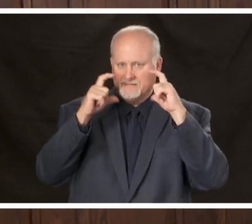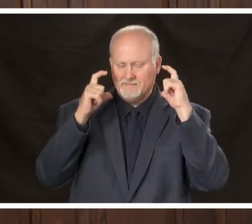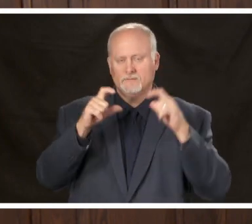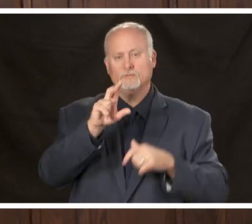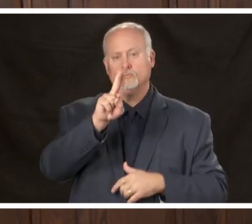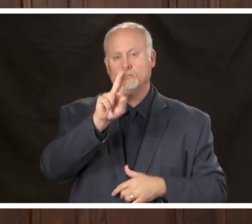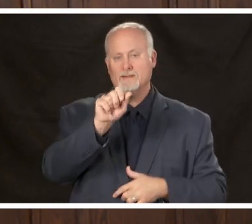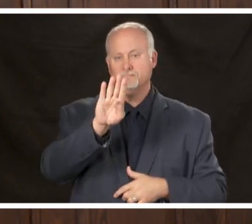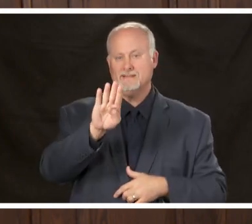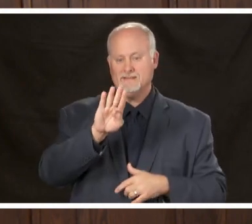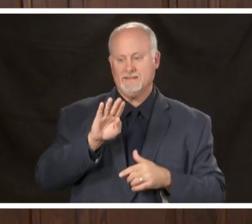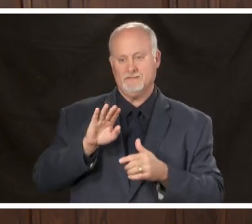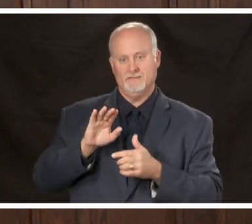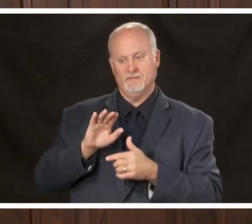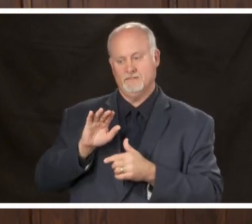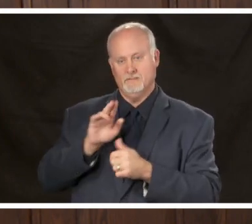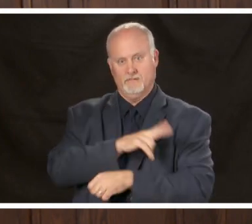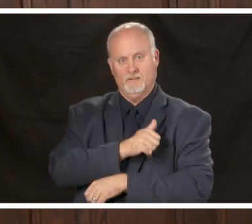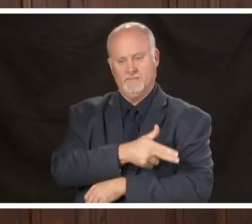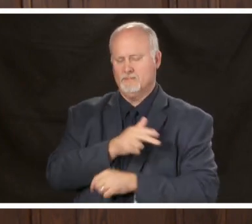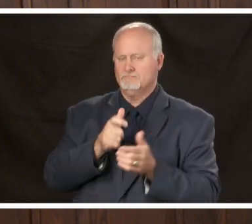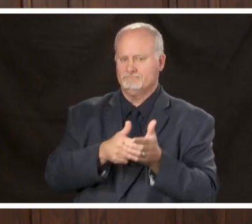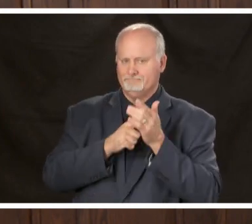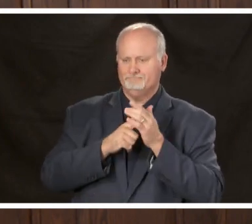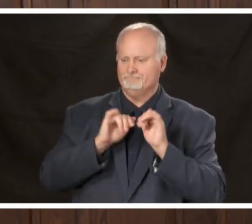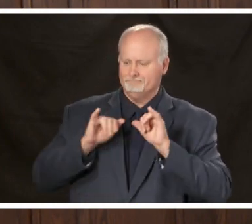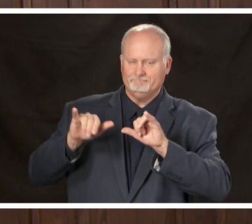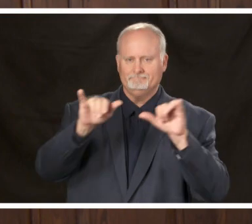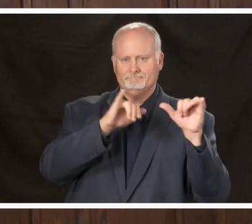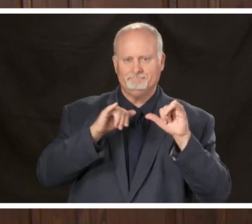implemented a universal masking policy that's very similar to the city of